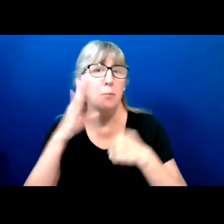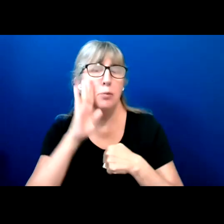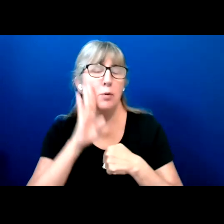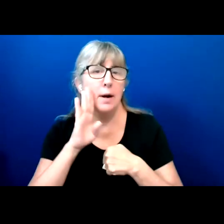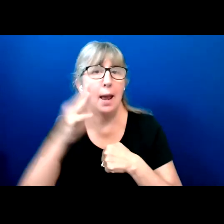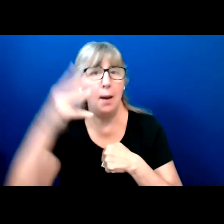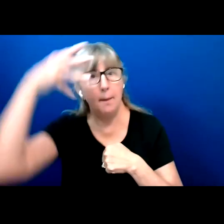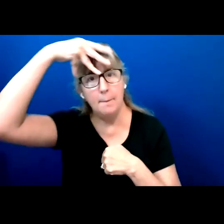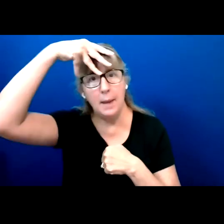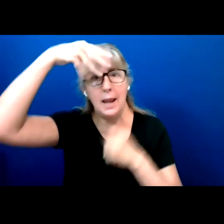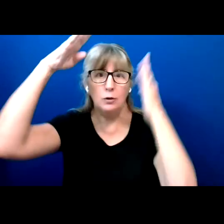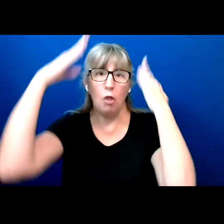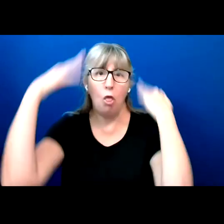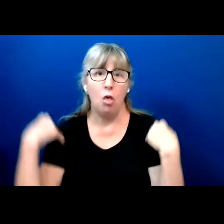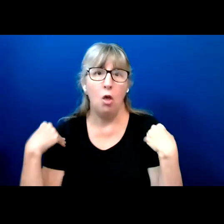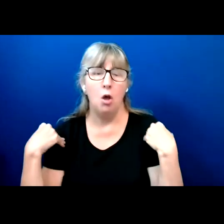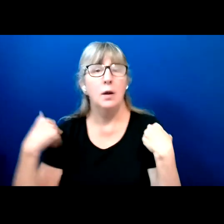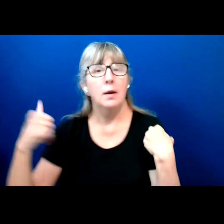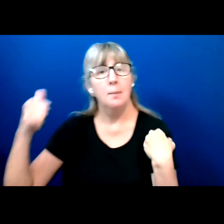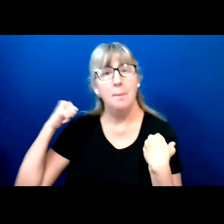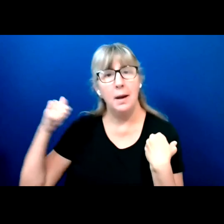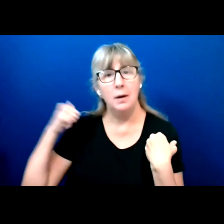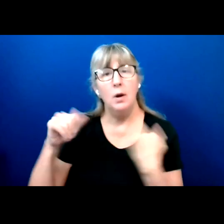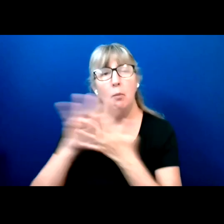And I've got a blacktop on.